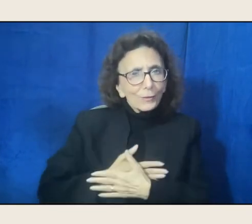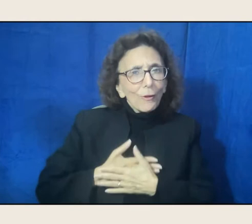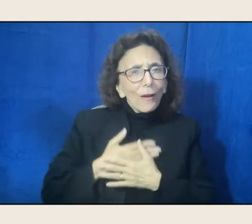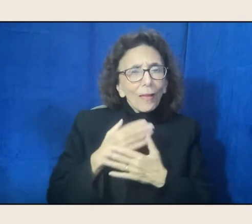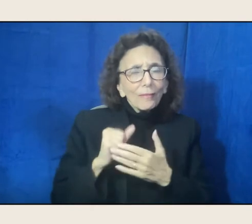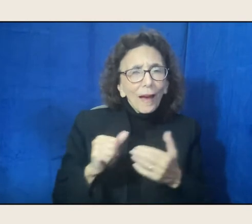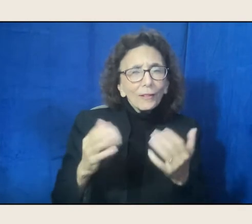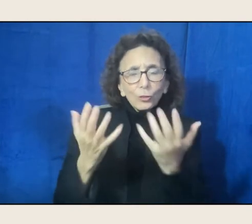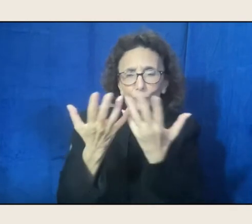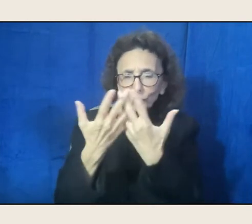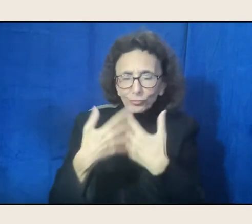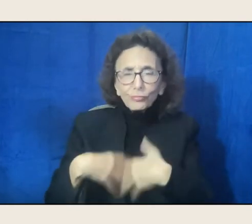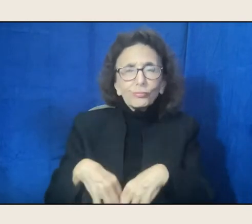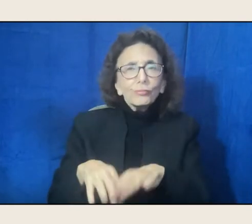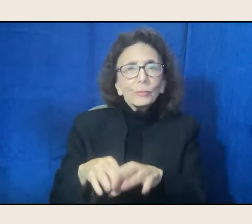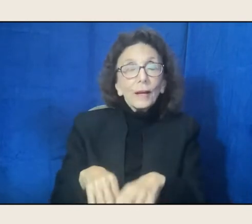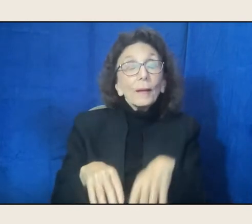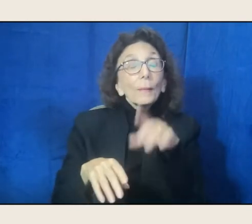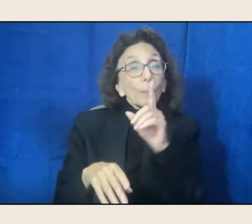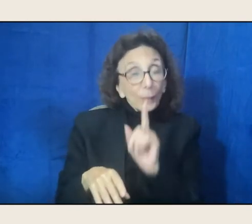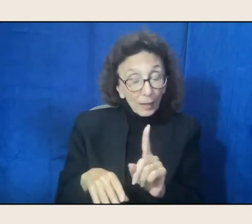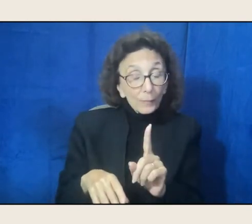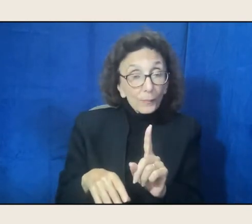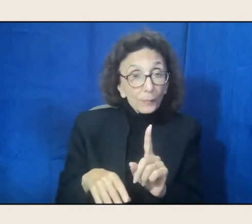The difficulty, and the challenge, which is still there,